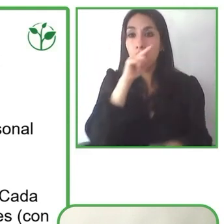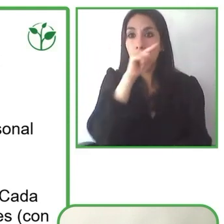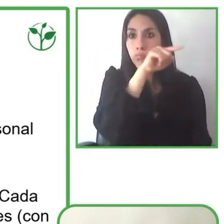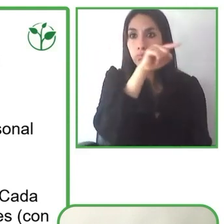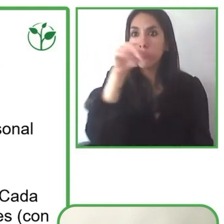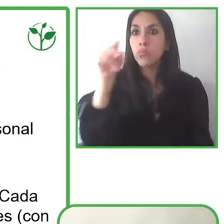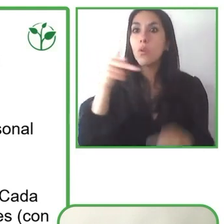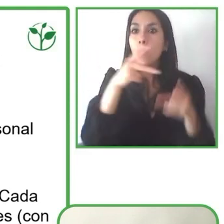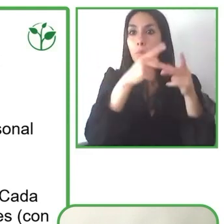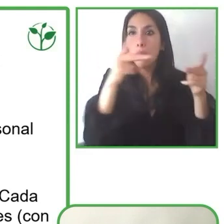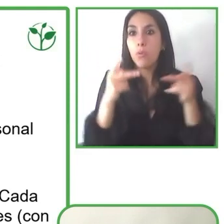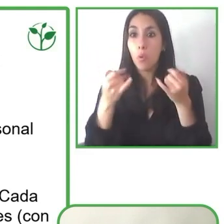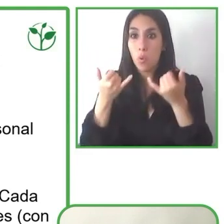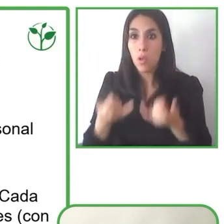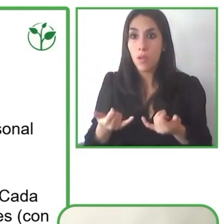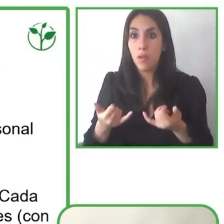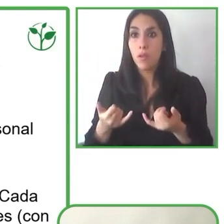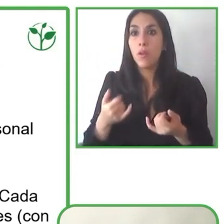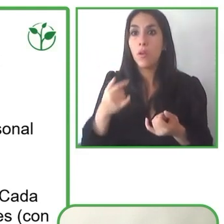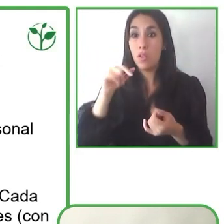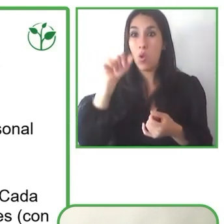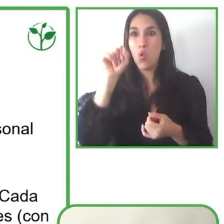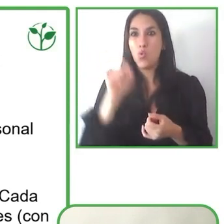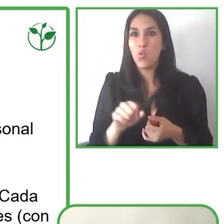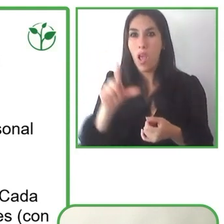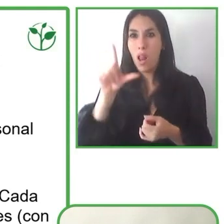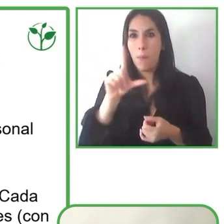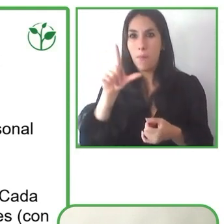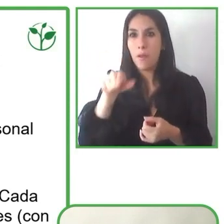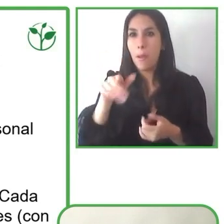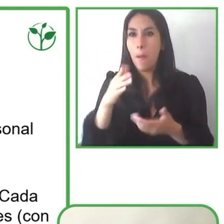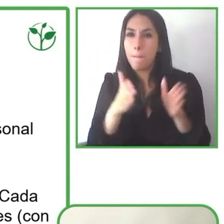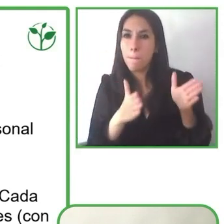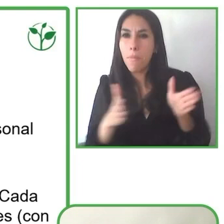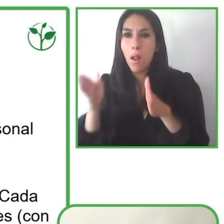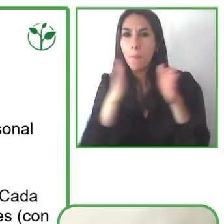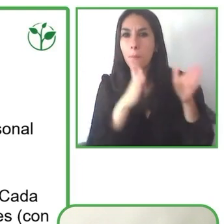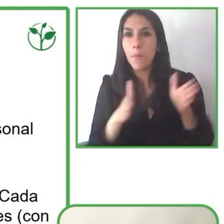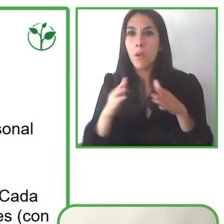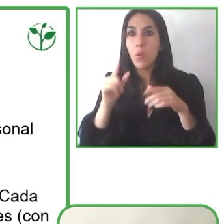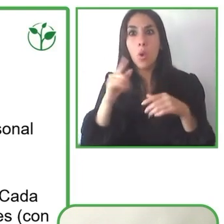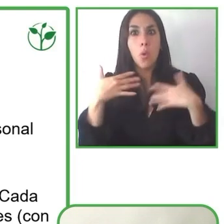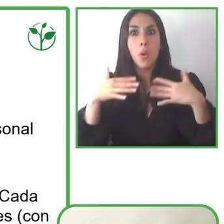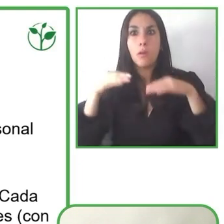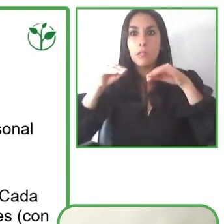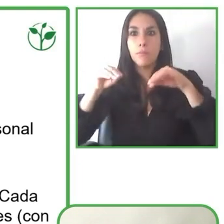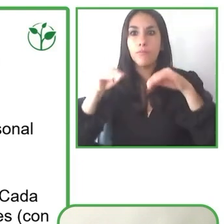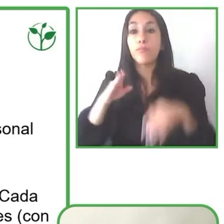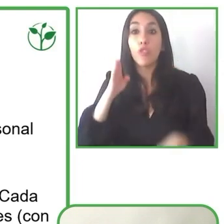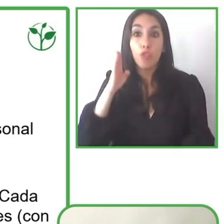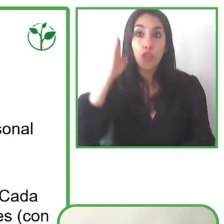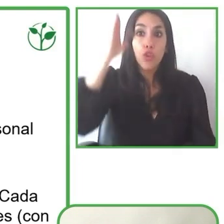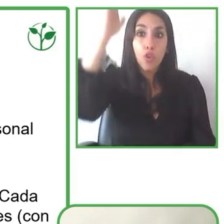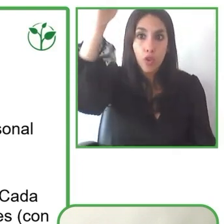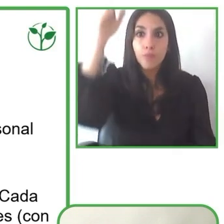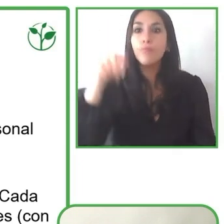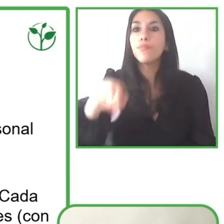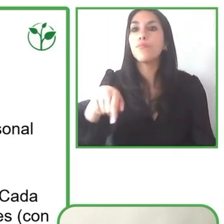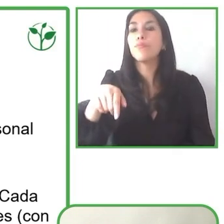because as we know, they're not yet completely prepared or trained to be able to provide the high level of accessibility